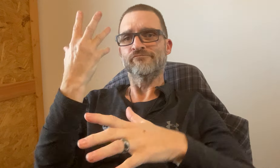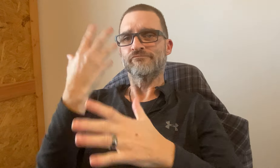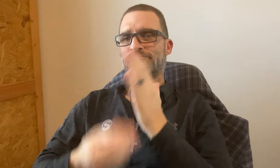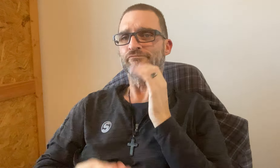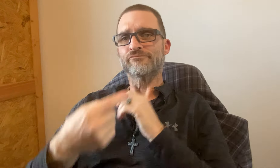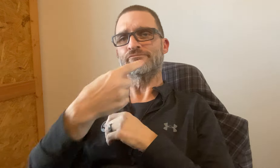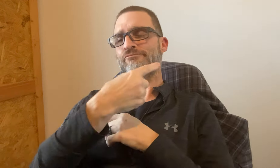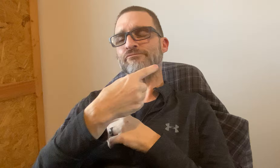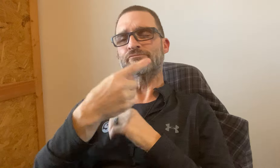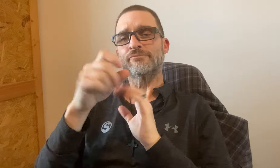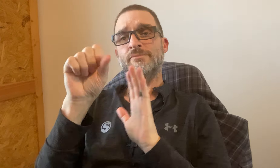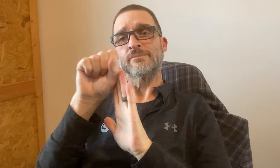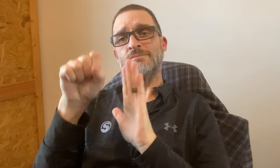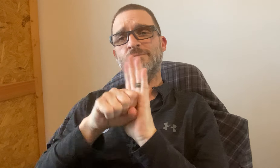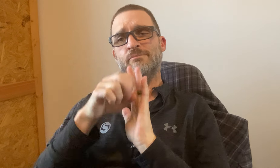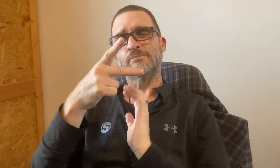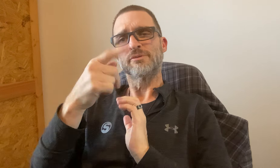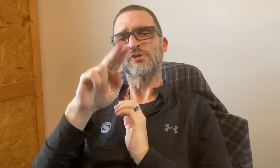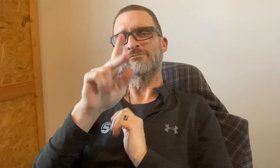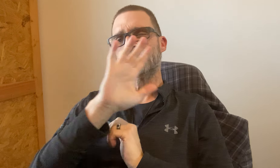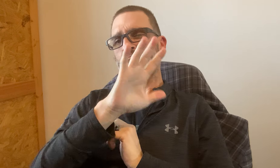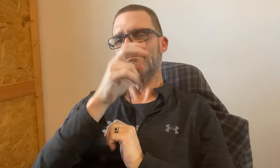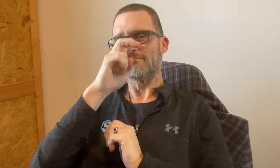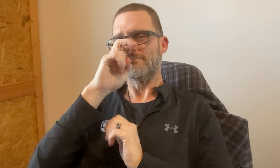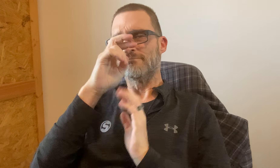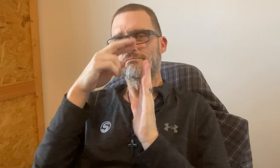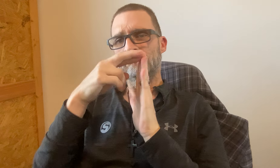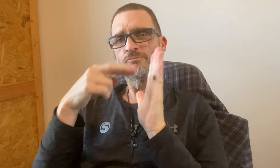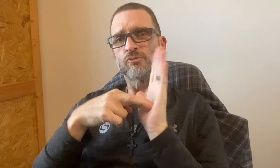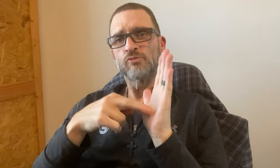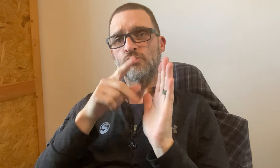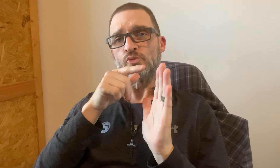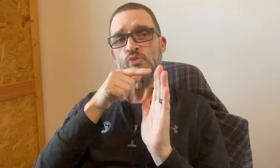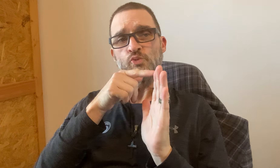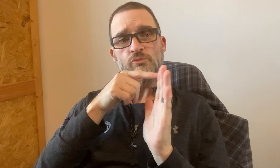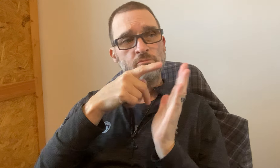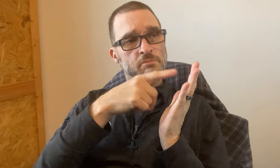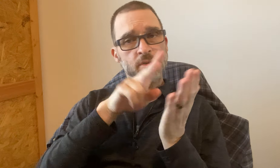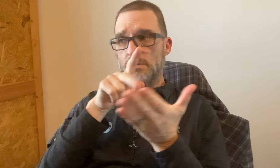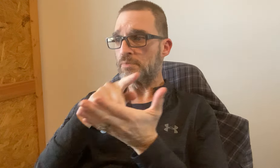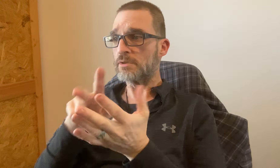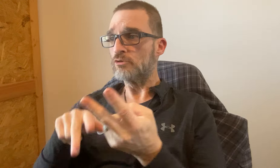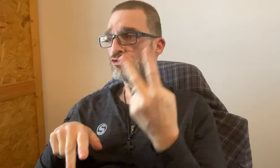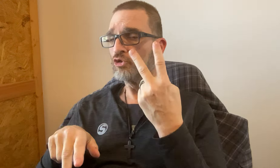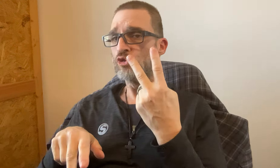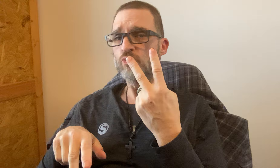#14 is gone. The state park has strict rules.